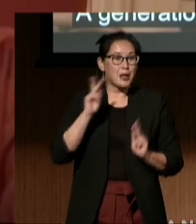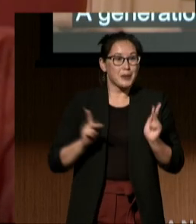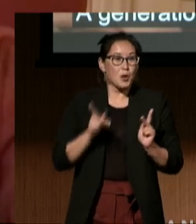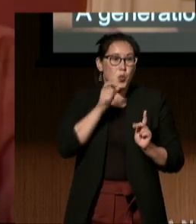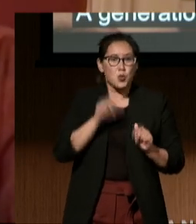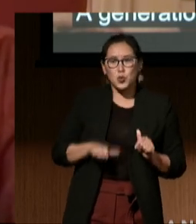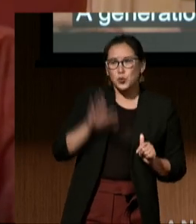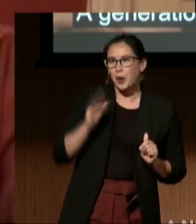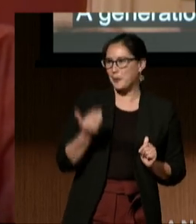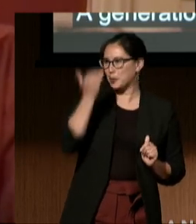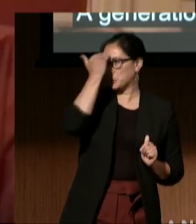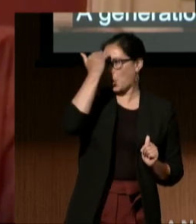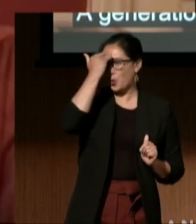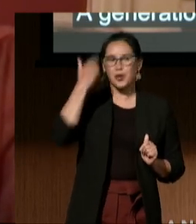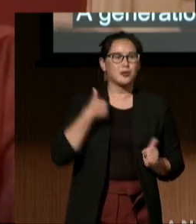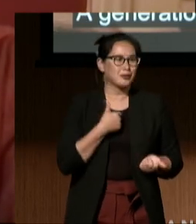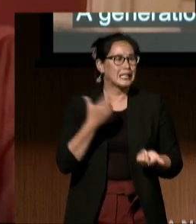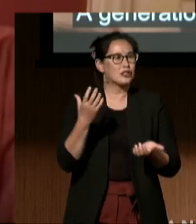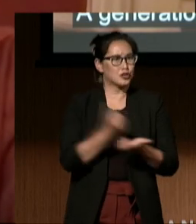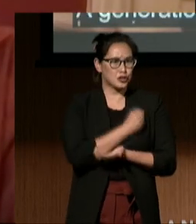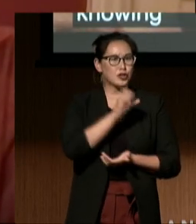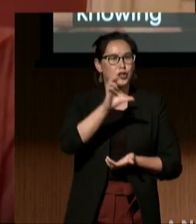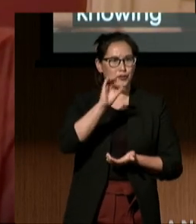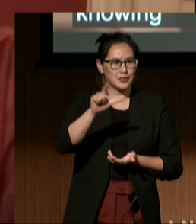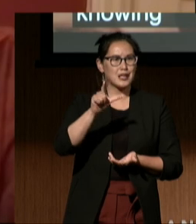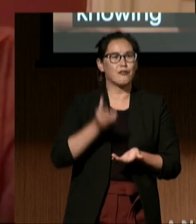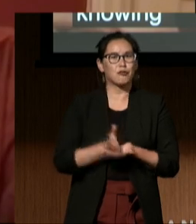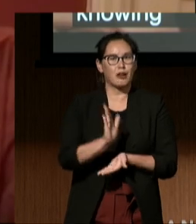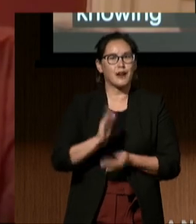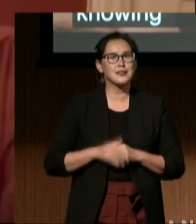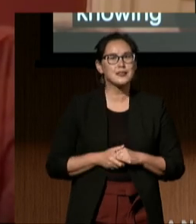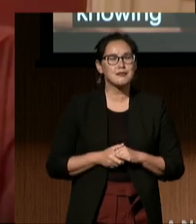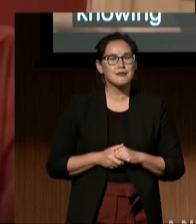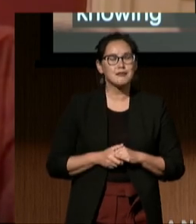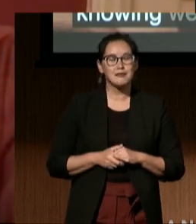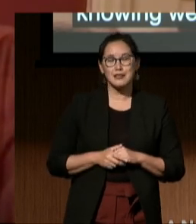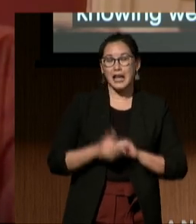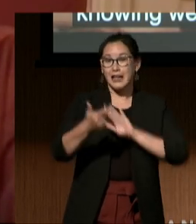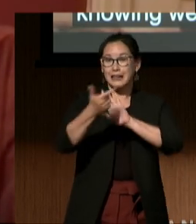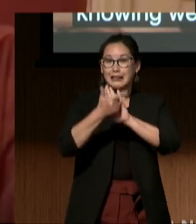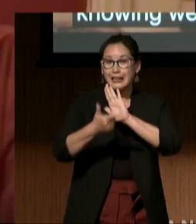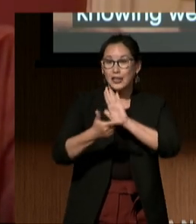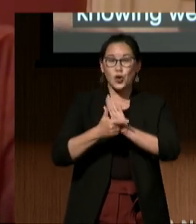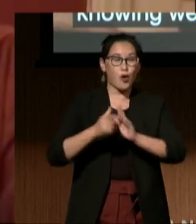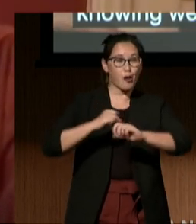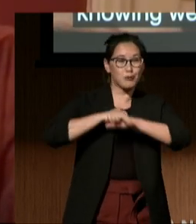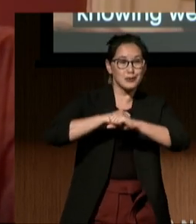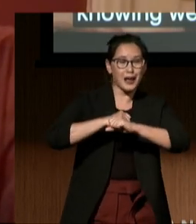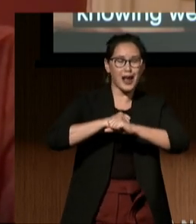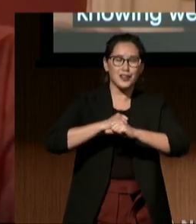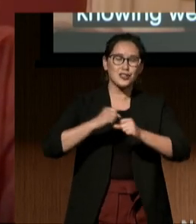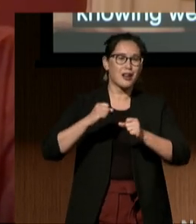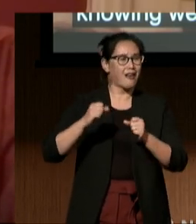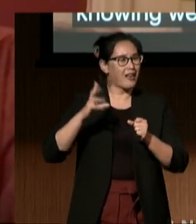knowing we deserve Civil Rights, and the legal protections enshrined into law.